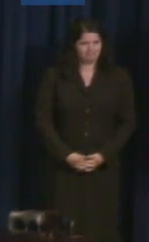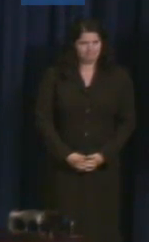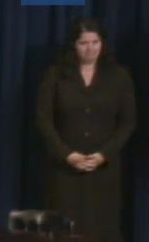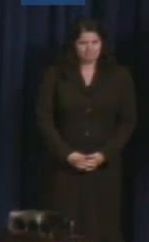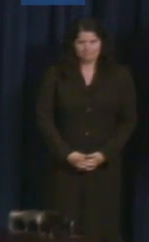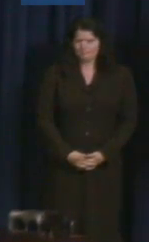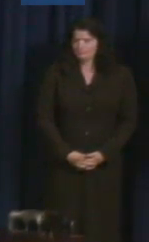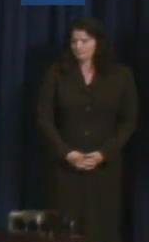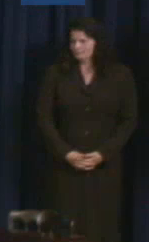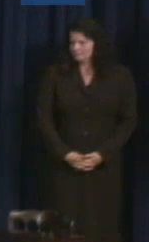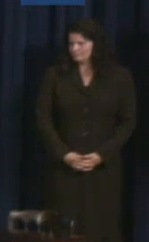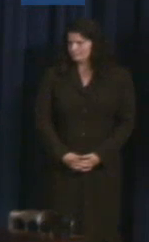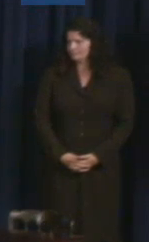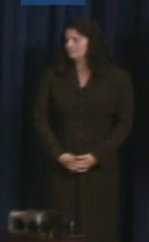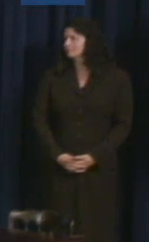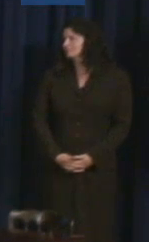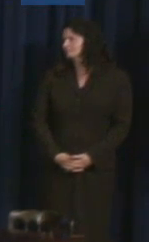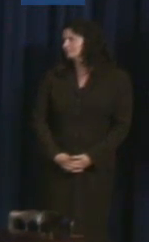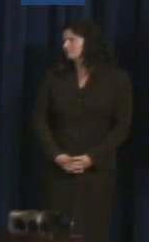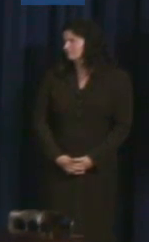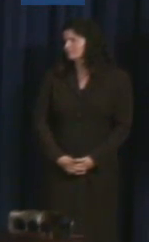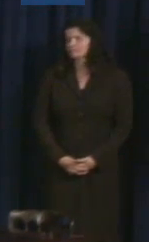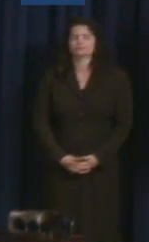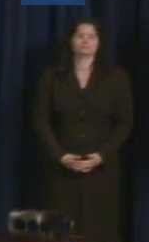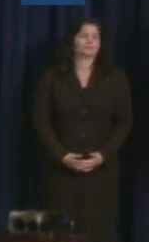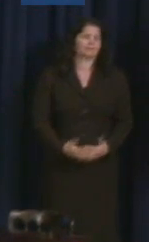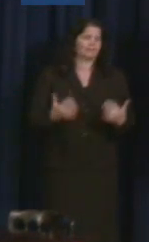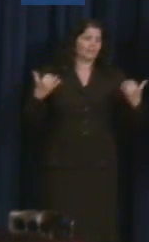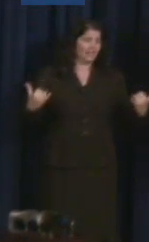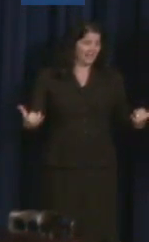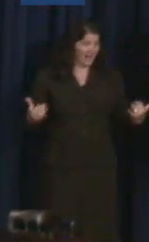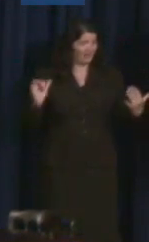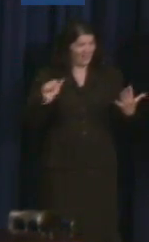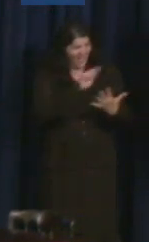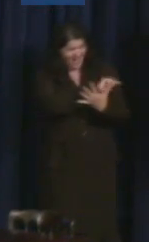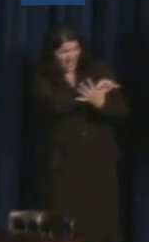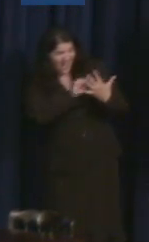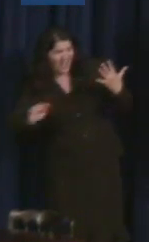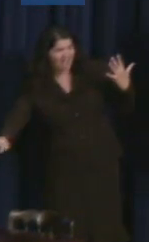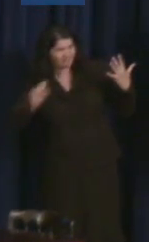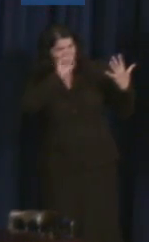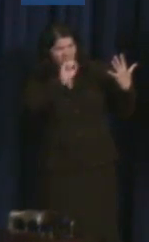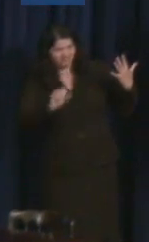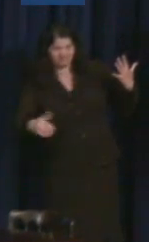Please everybody, as a group is this an extraordinary group of Champions of Change or what?